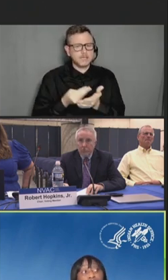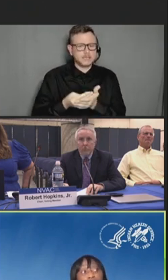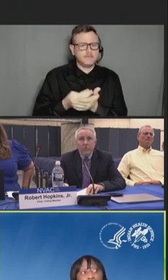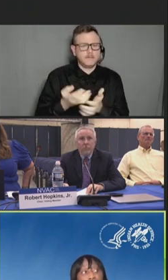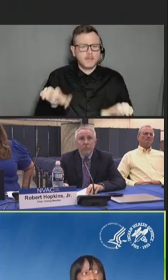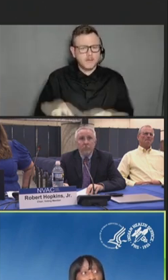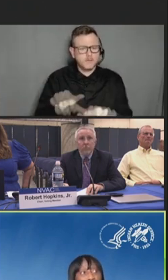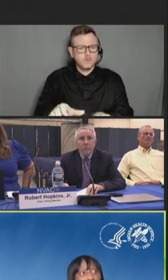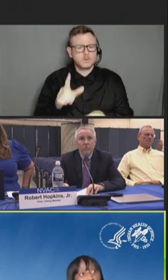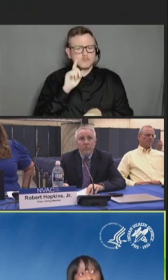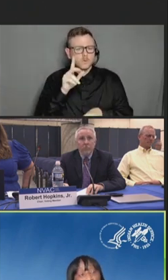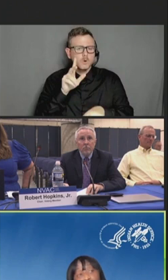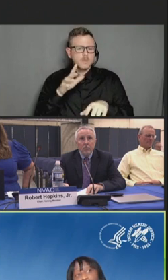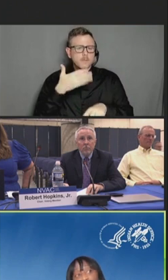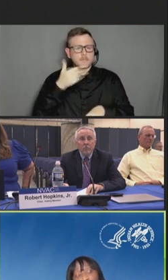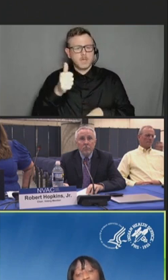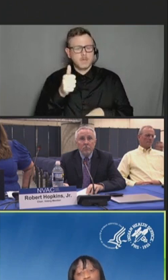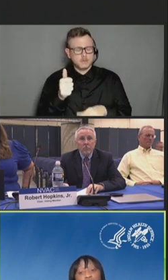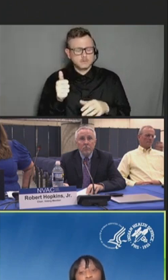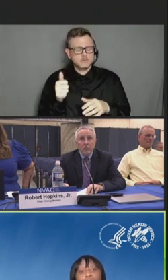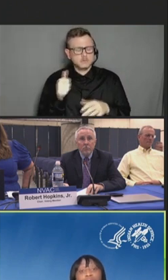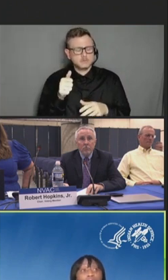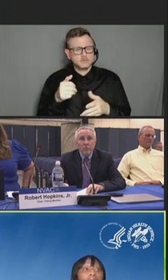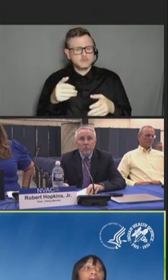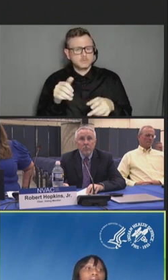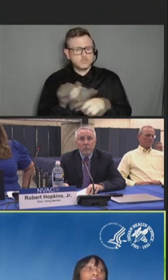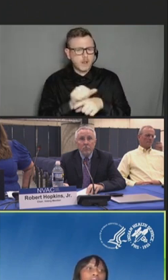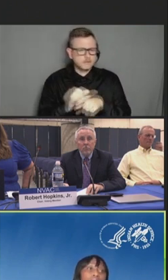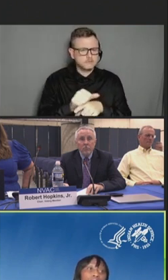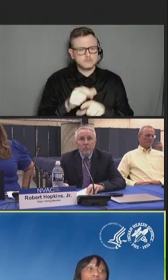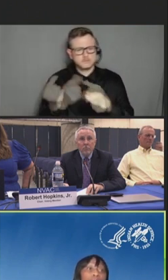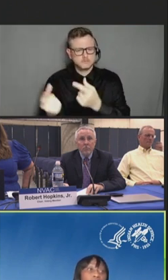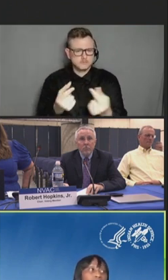We look forward to continued collaboration with our tribal, Auburn, and federal partners